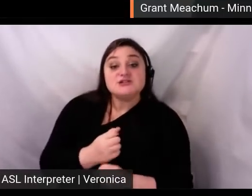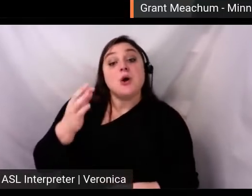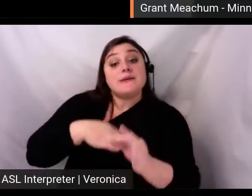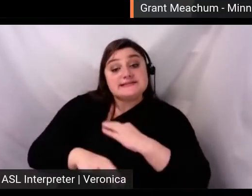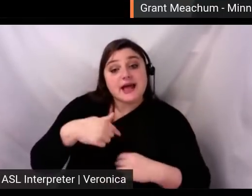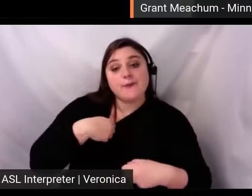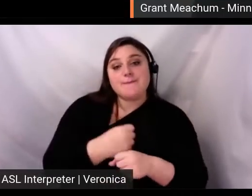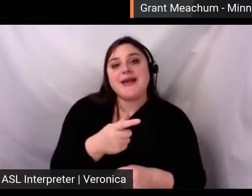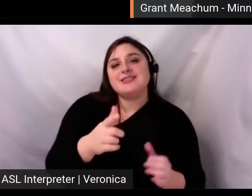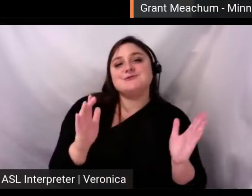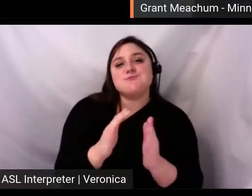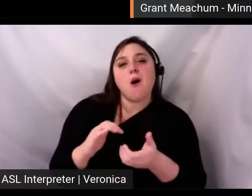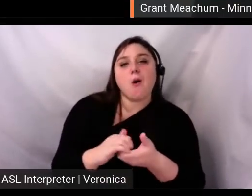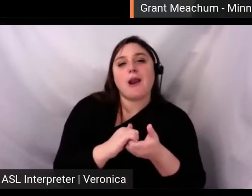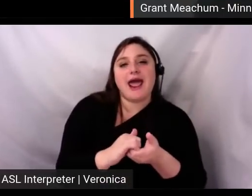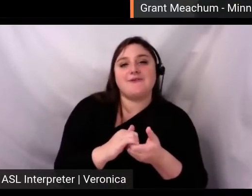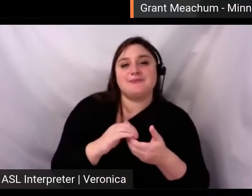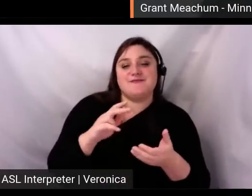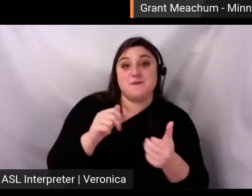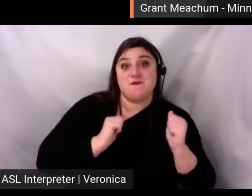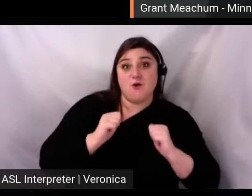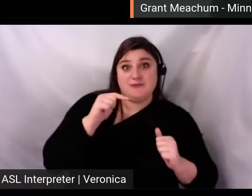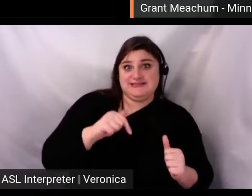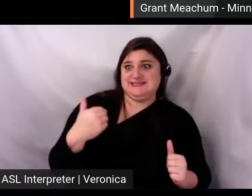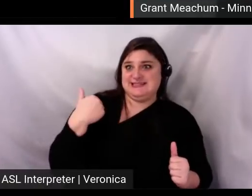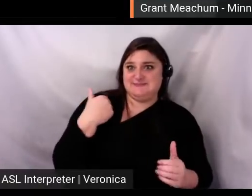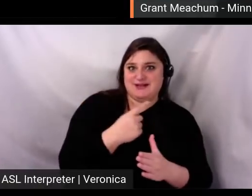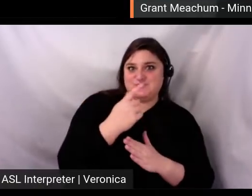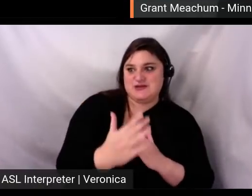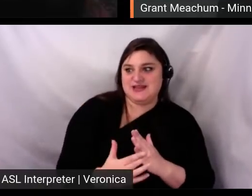our community this weekend.